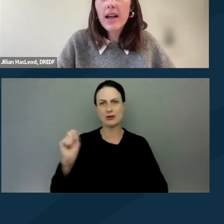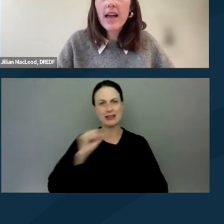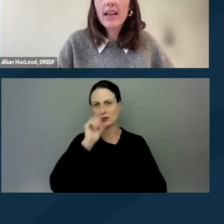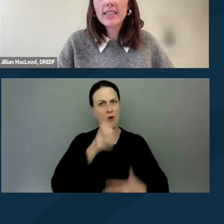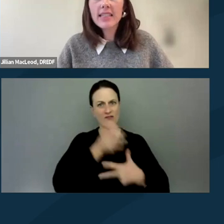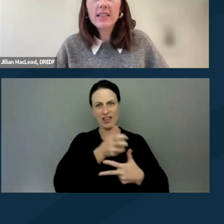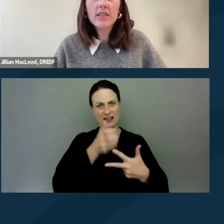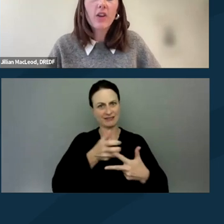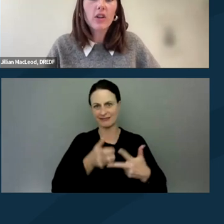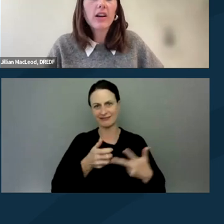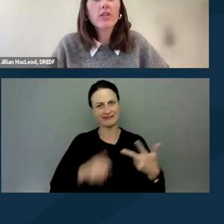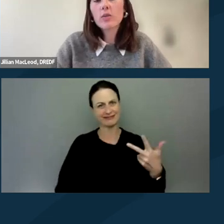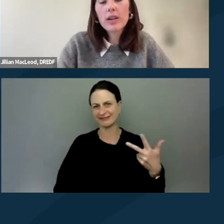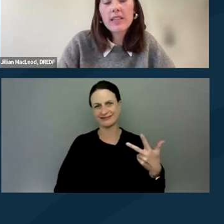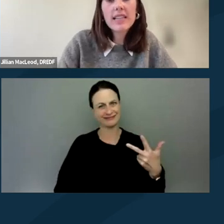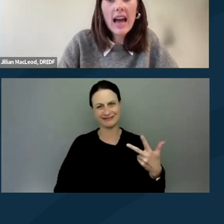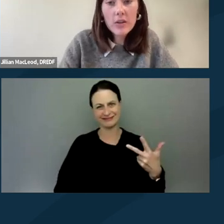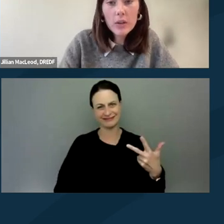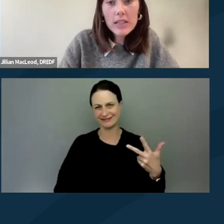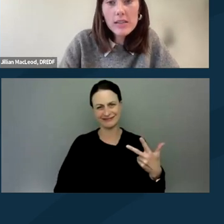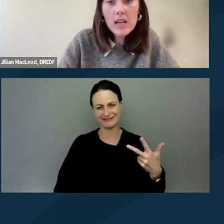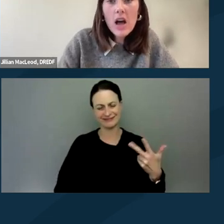by entities falling under one of these categories,